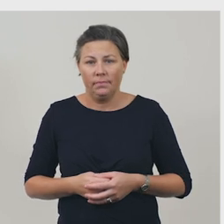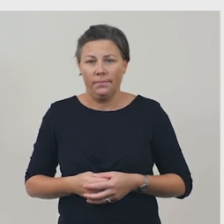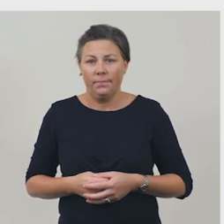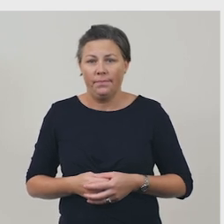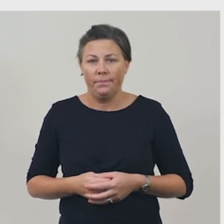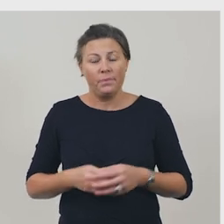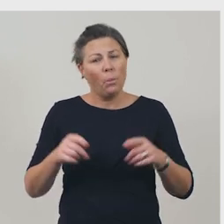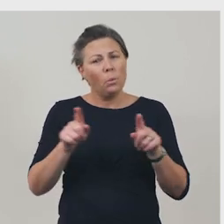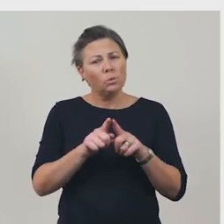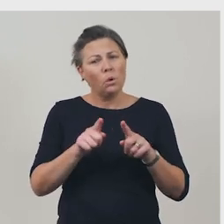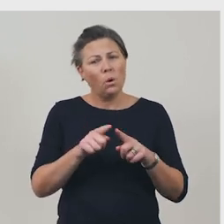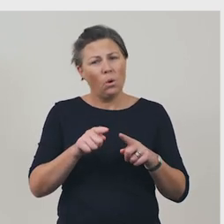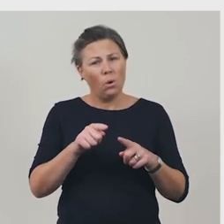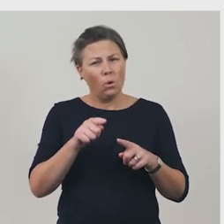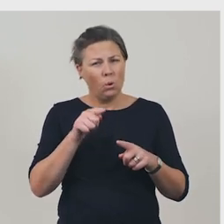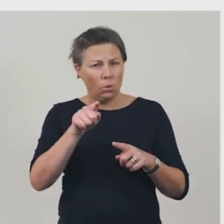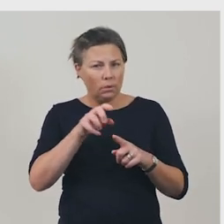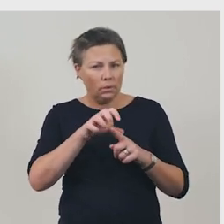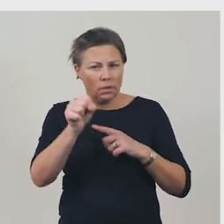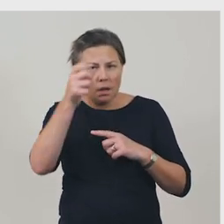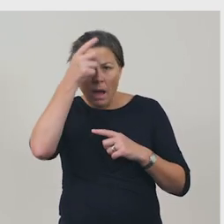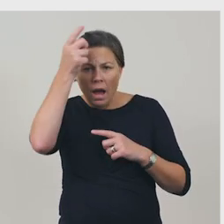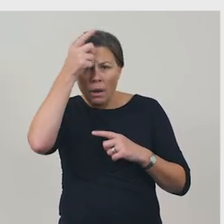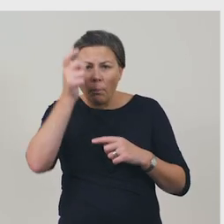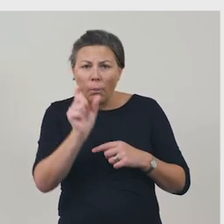And did you notice any nonsense words? For example,